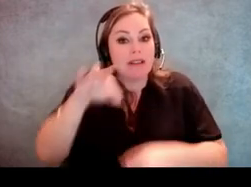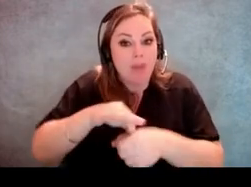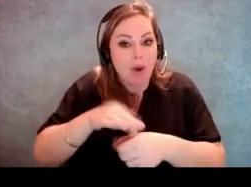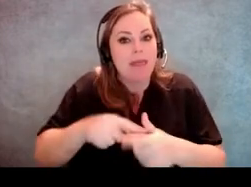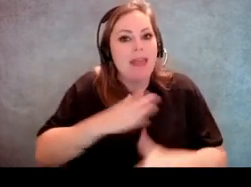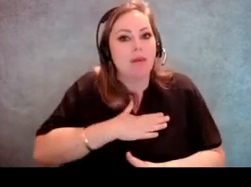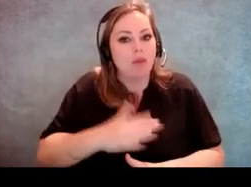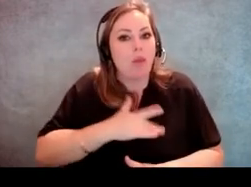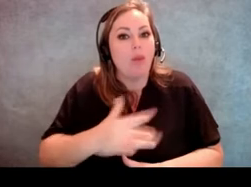they're gonna wanna come back and do it again.